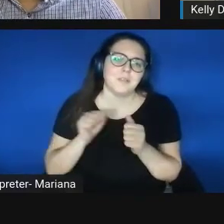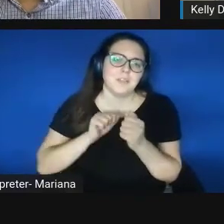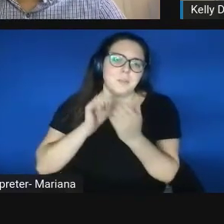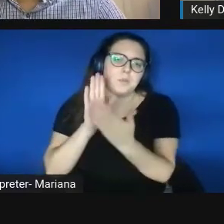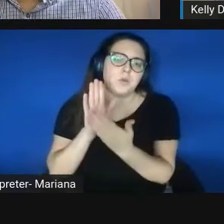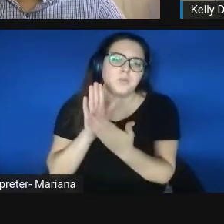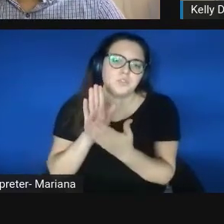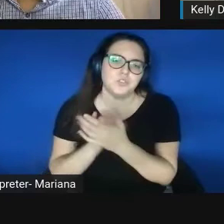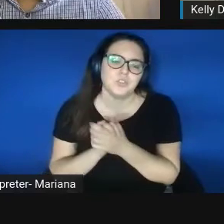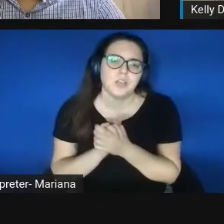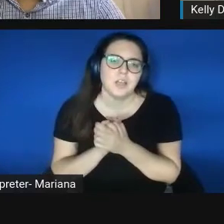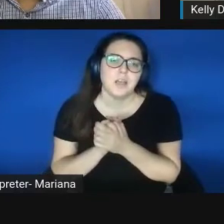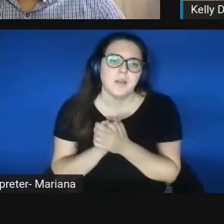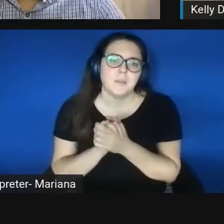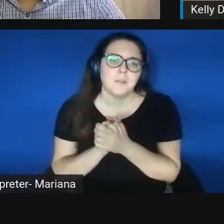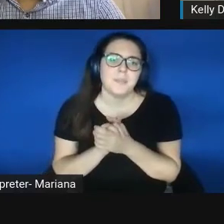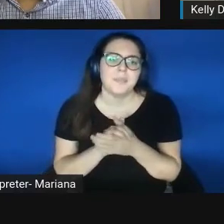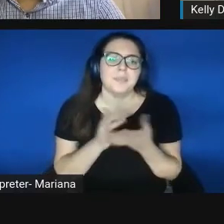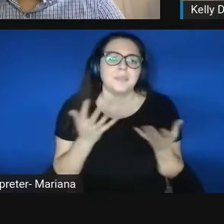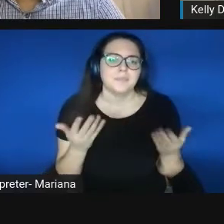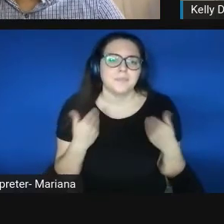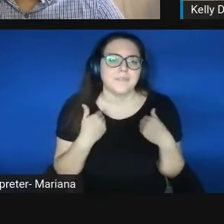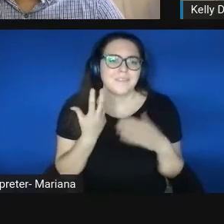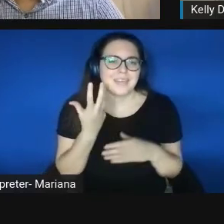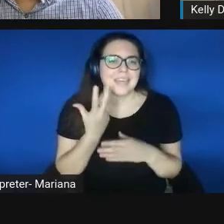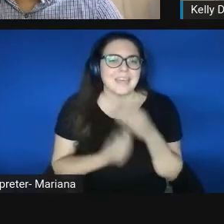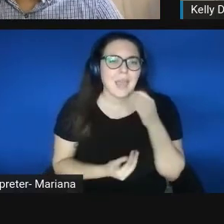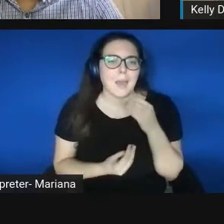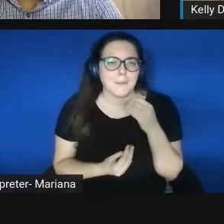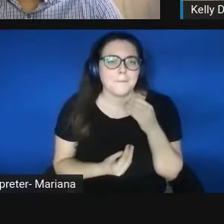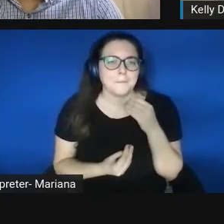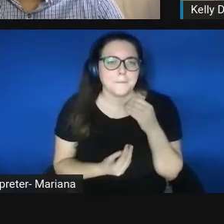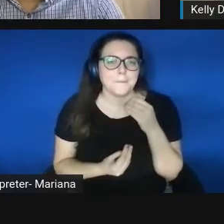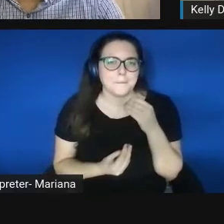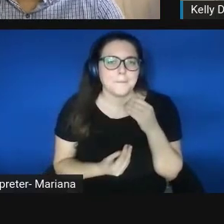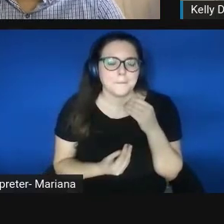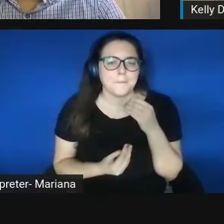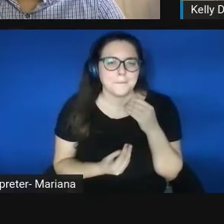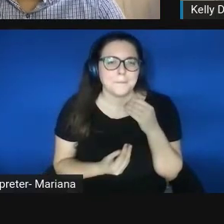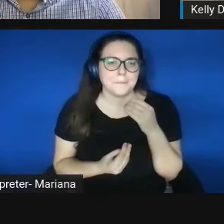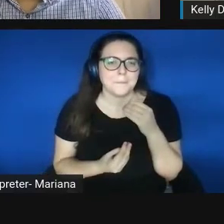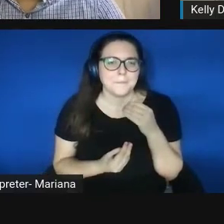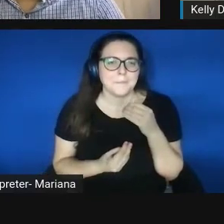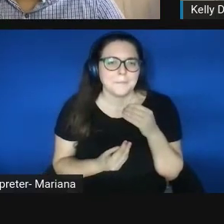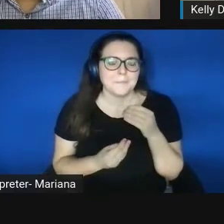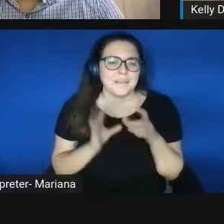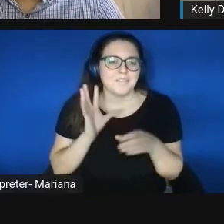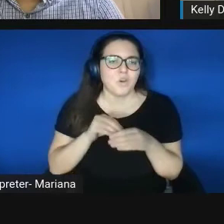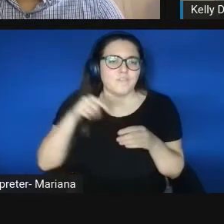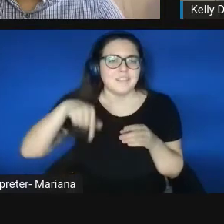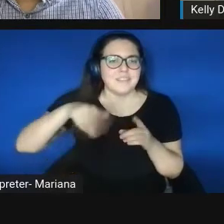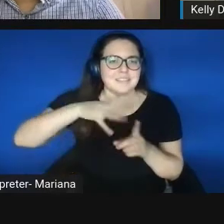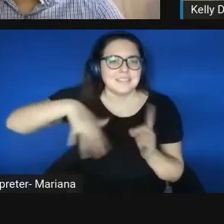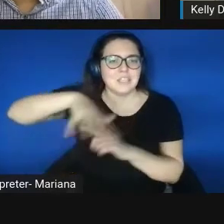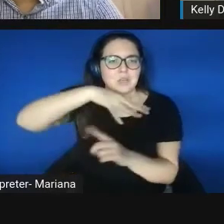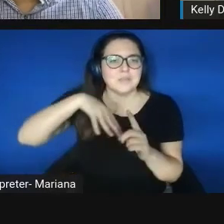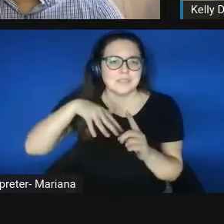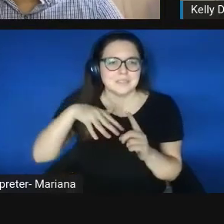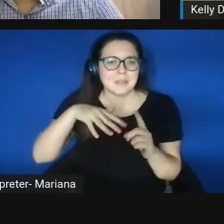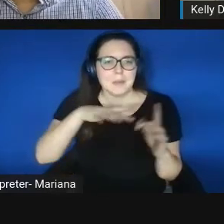a gap in this loosely connected ecosystem, frankly, is on the front end,